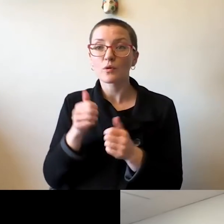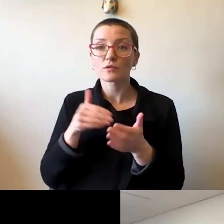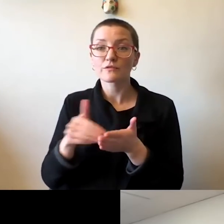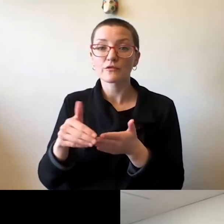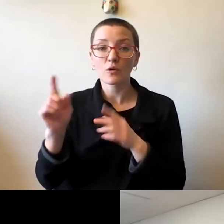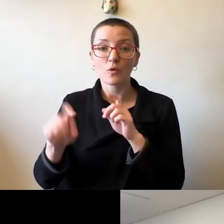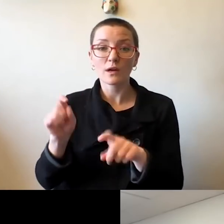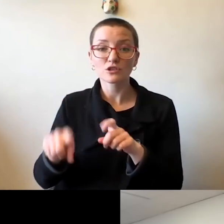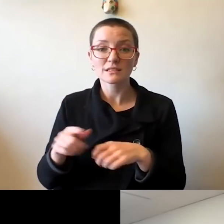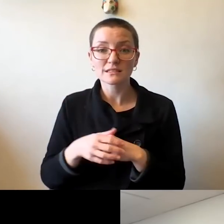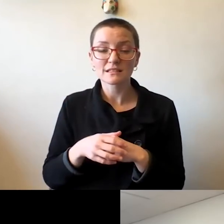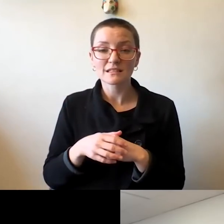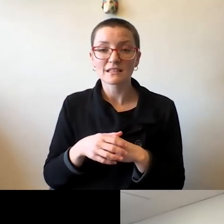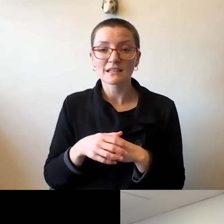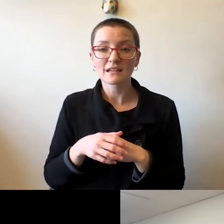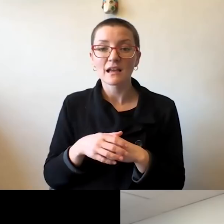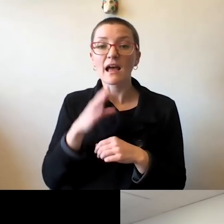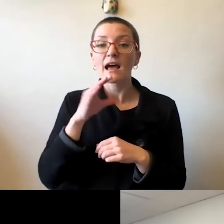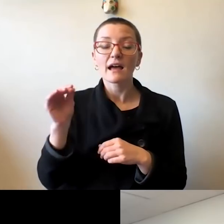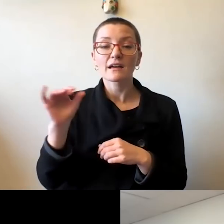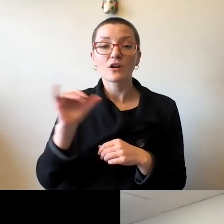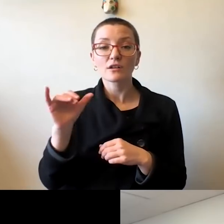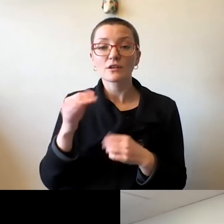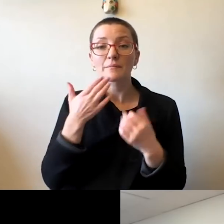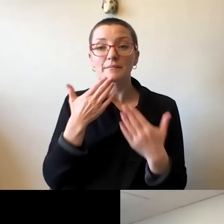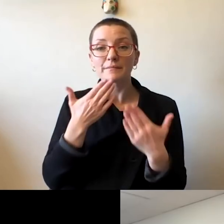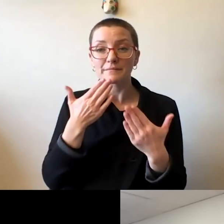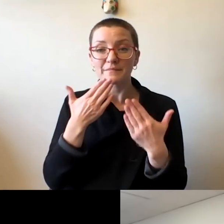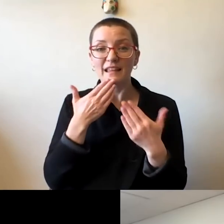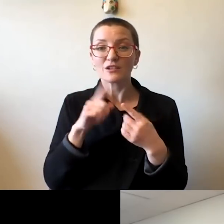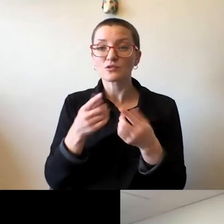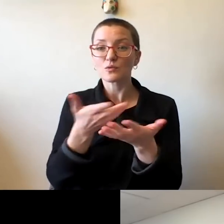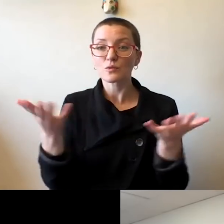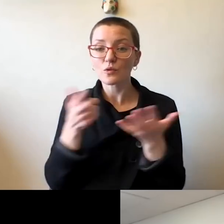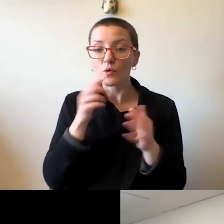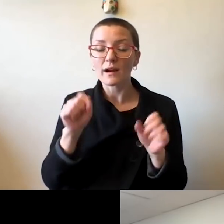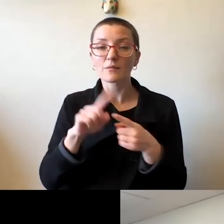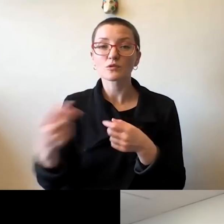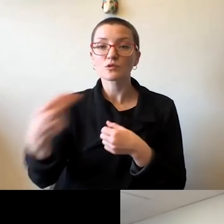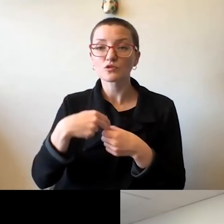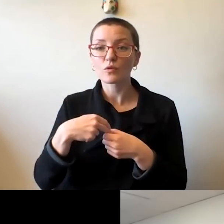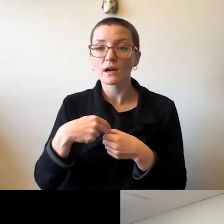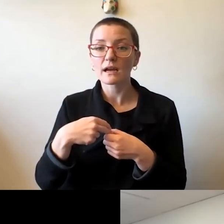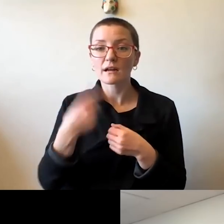of our community are asking, and many thanks to all of you who were able to join us for today's State